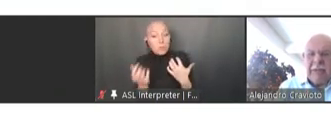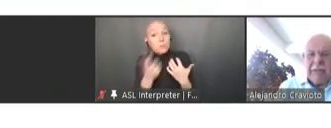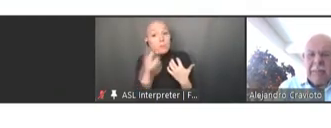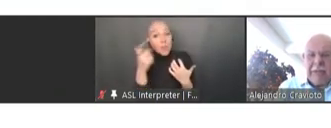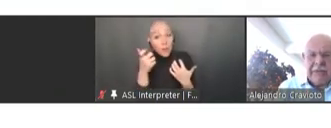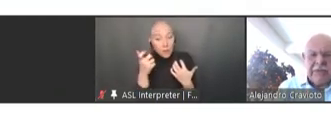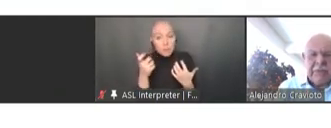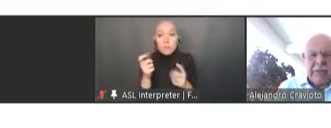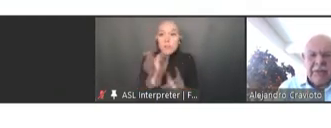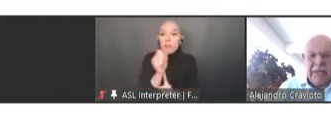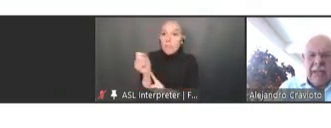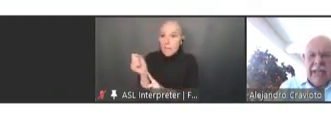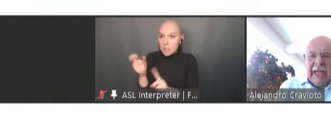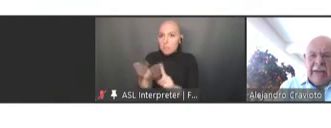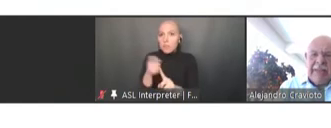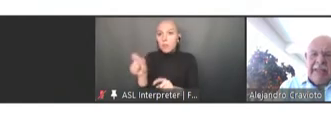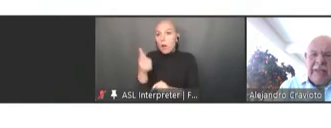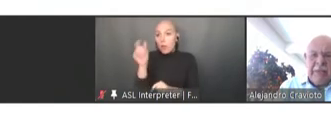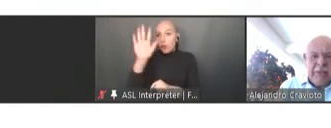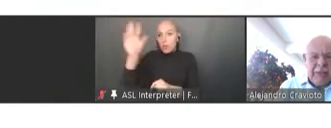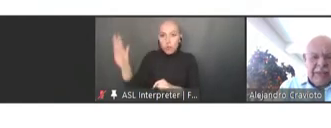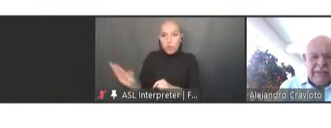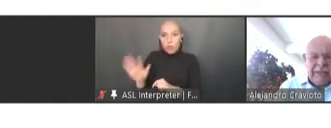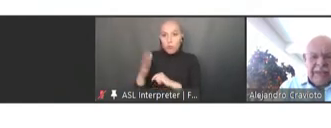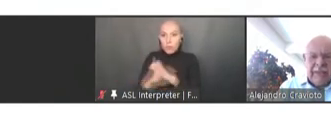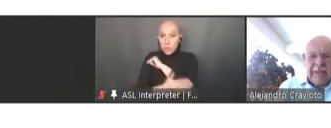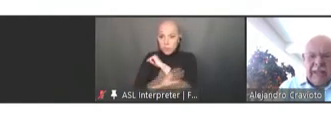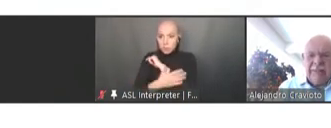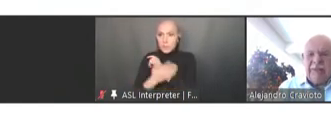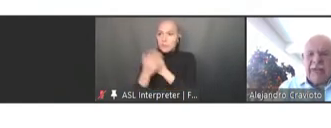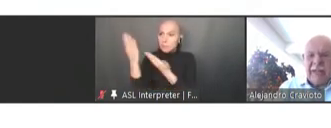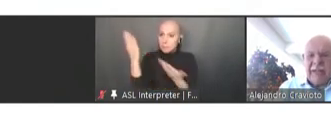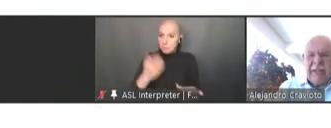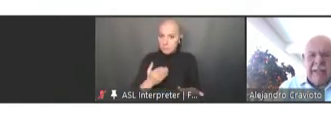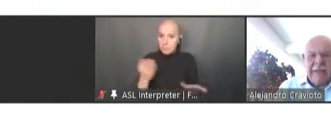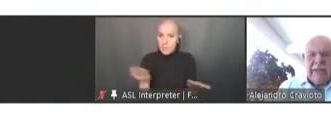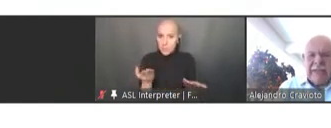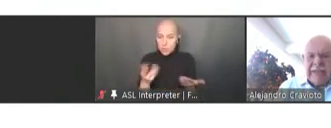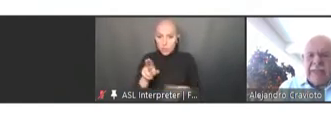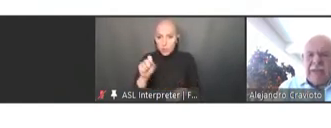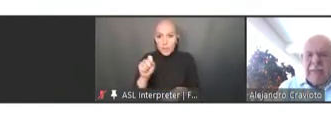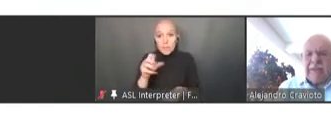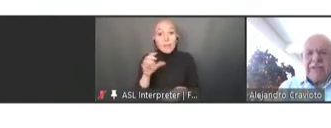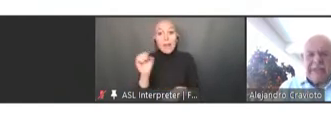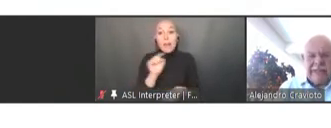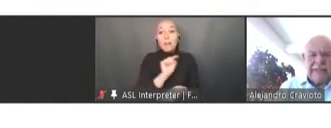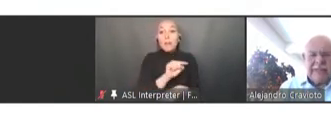other parts of the world and within communities that have not had the vaccine coverage necessary